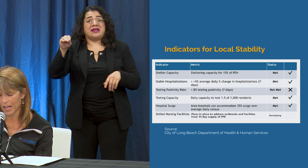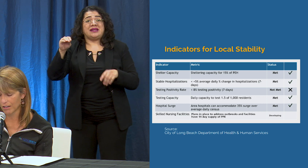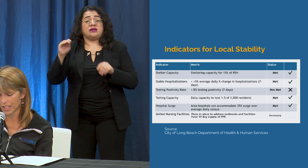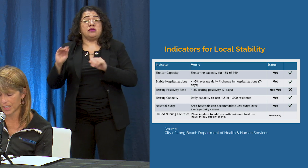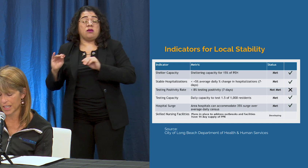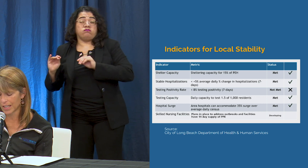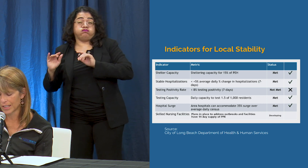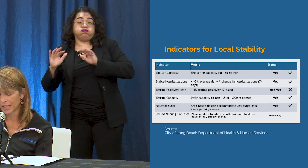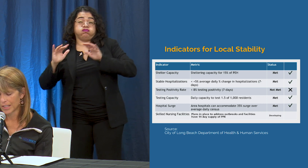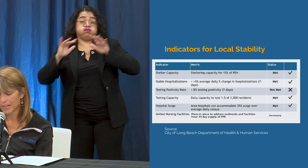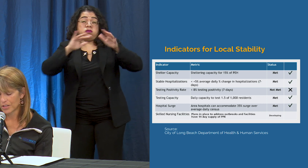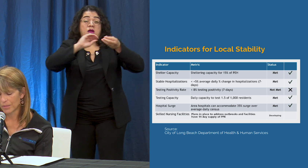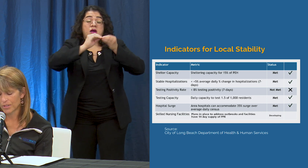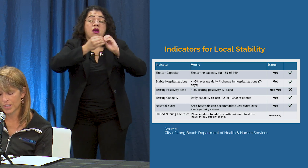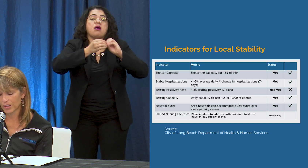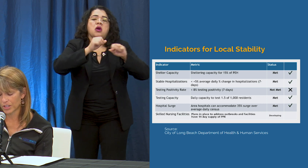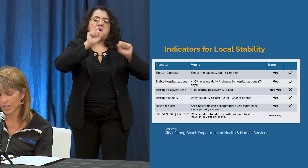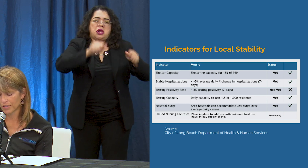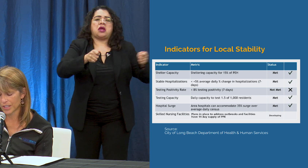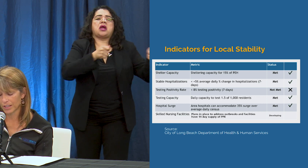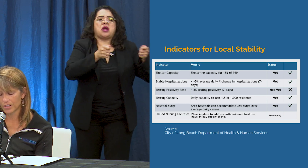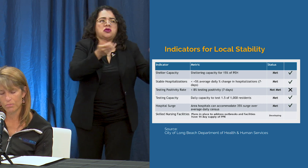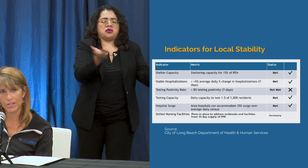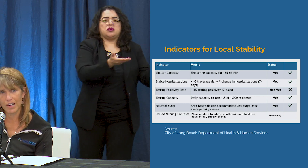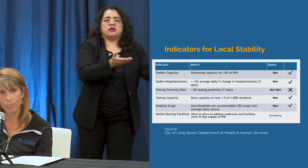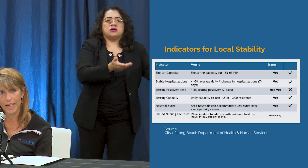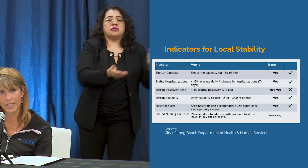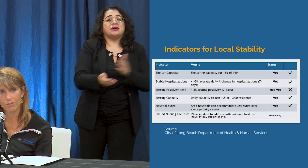that criteria. In terms of skilled nursing facilities we must have plans in